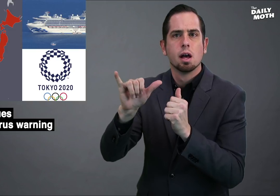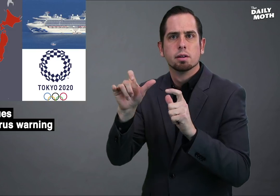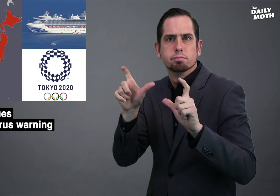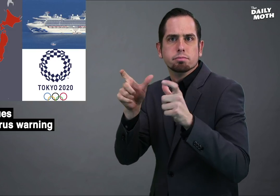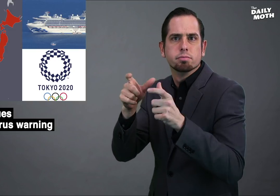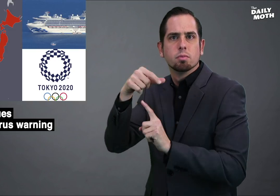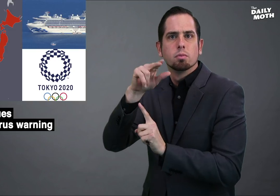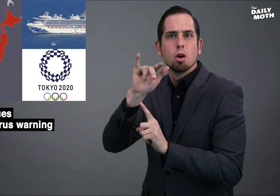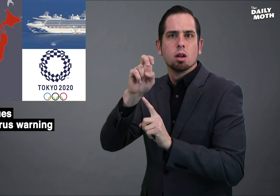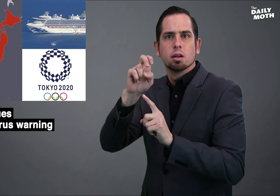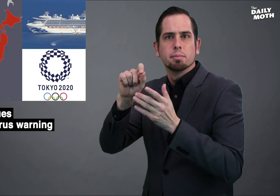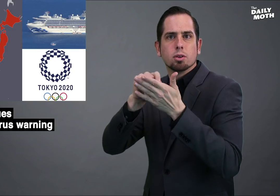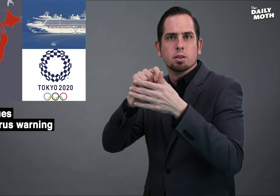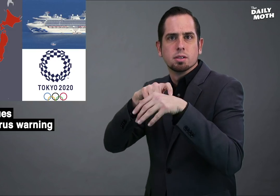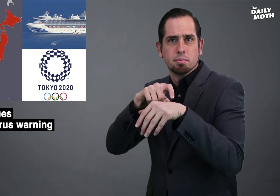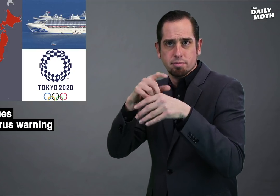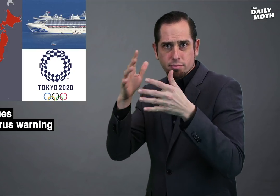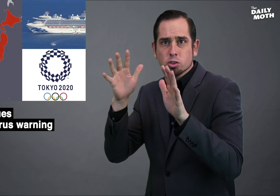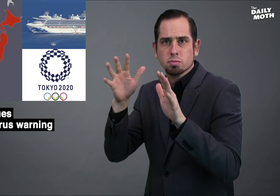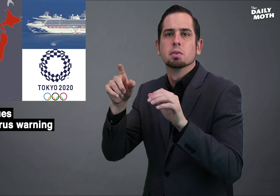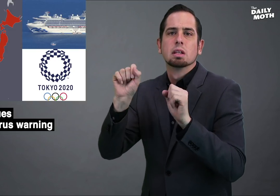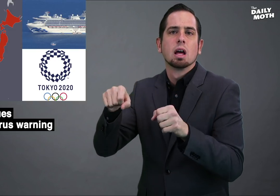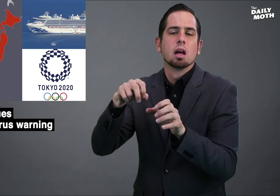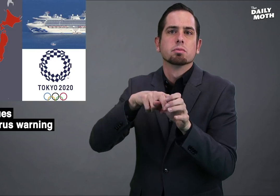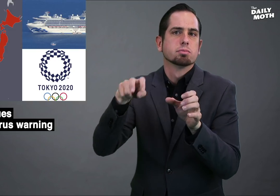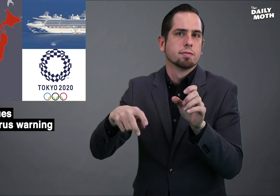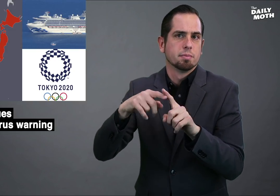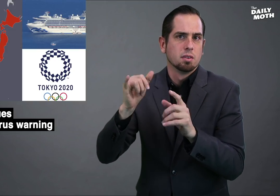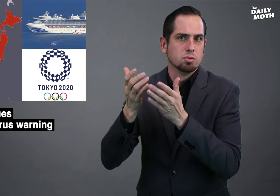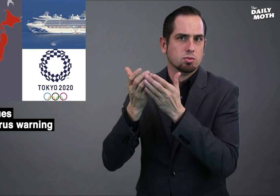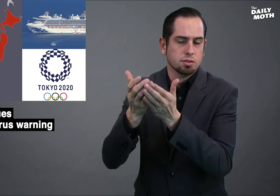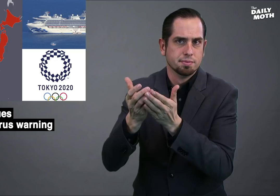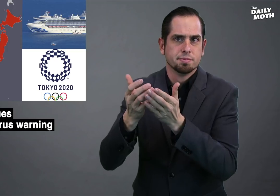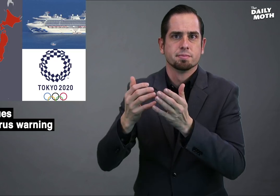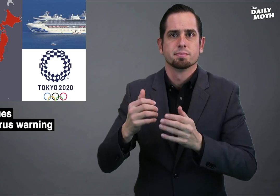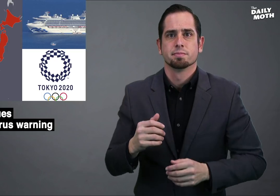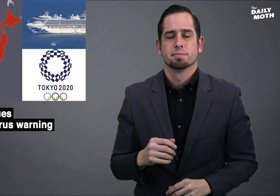the quarantine period can disembark from the ship.